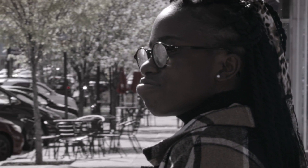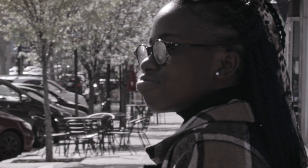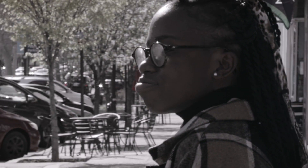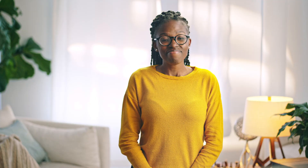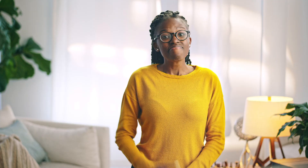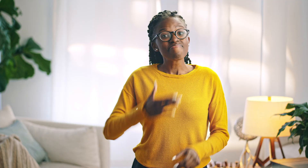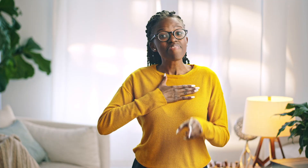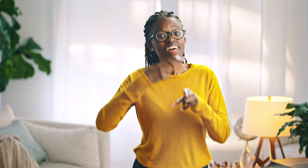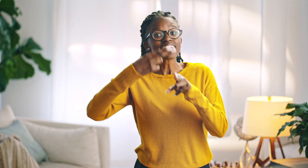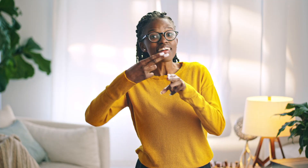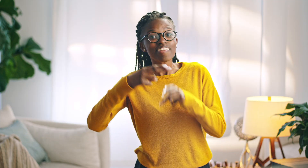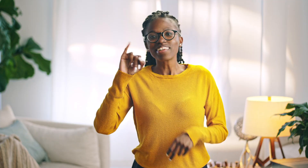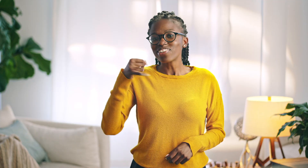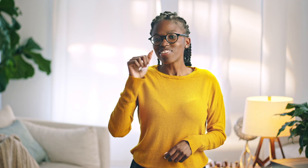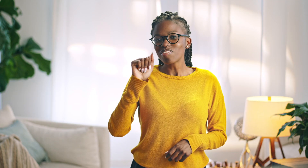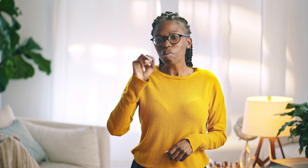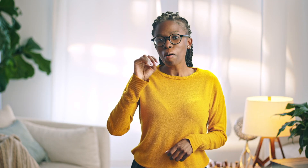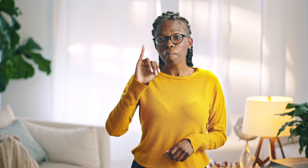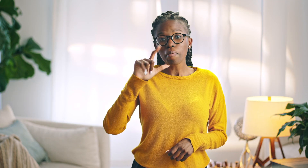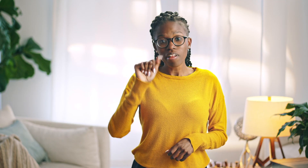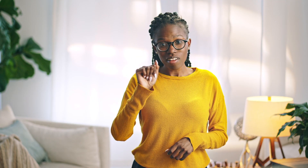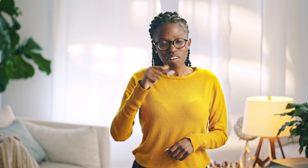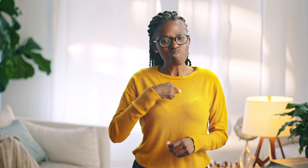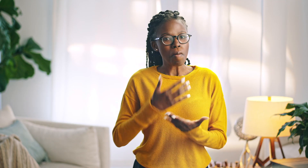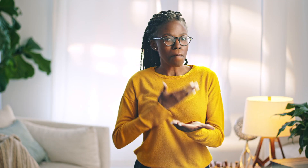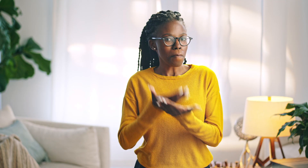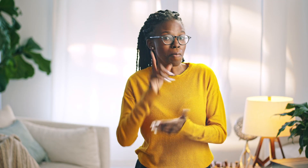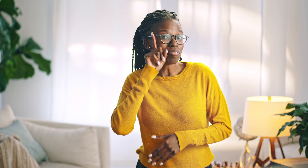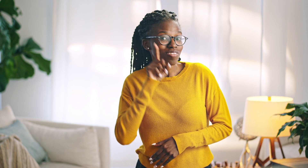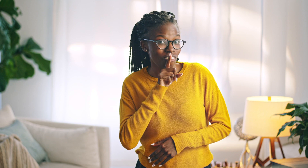as different. My name is Jamila.